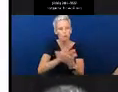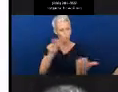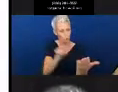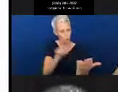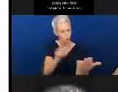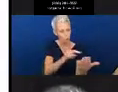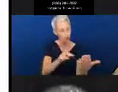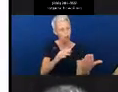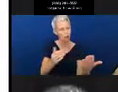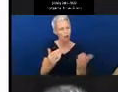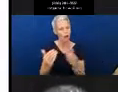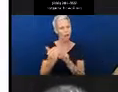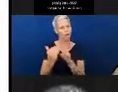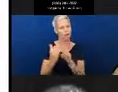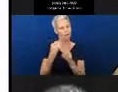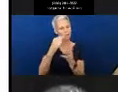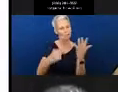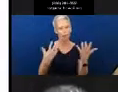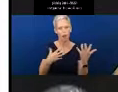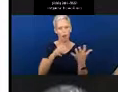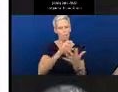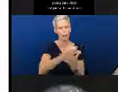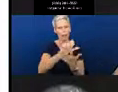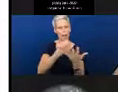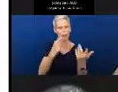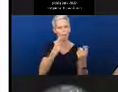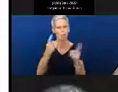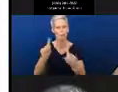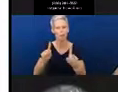You may see a lot of this stuff saying, “Already doing it. I already read to my child every night”.